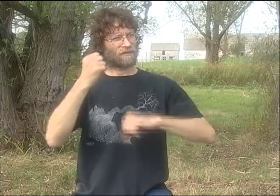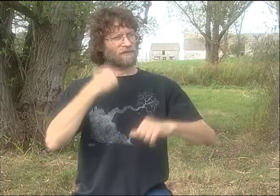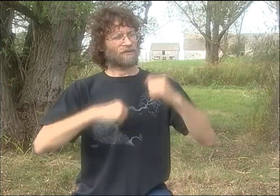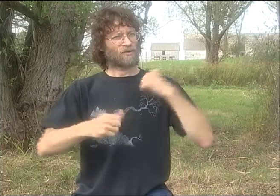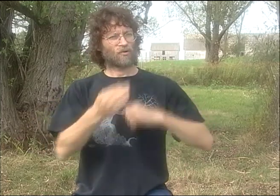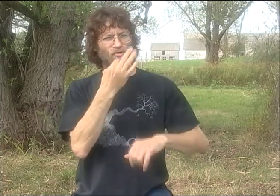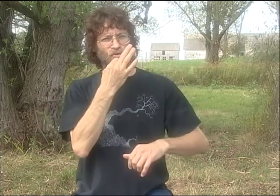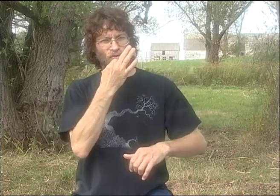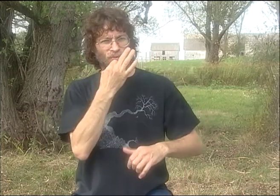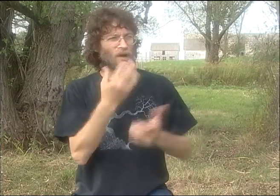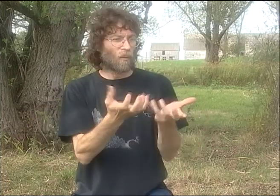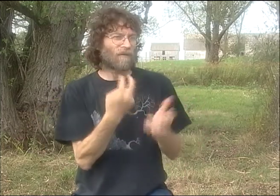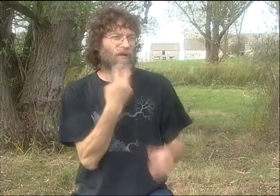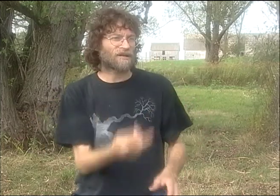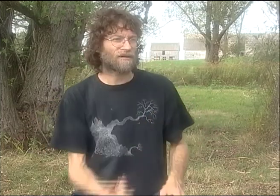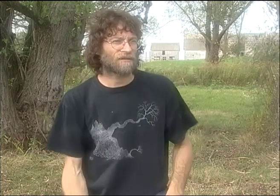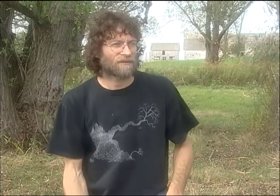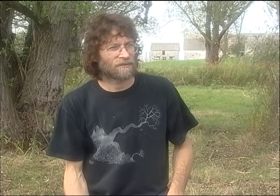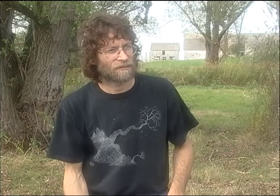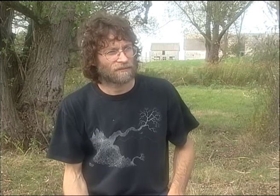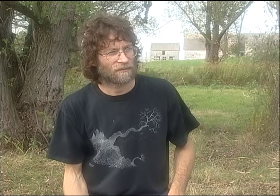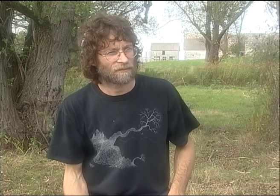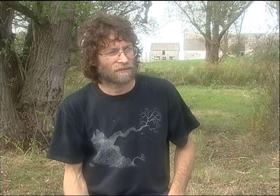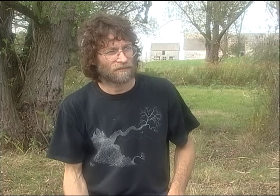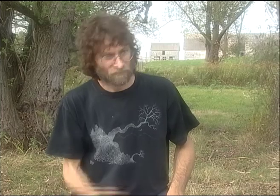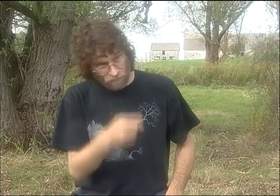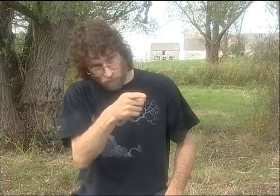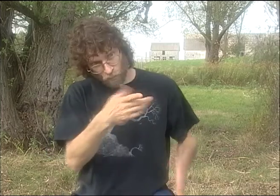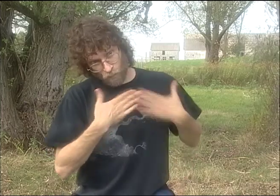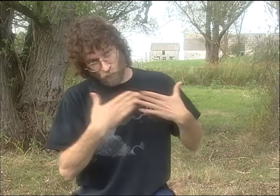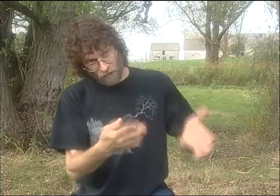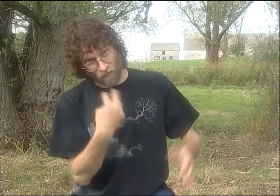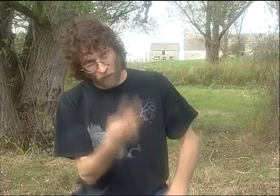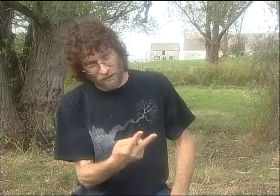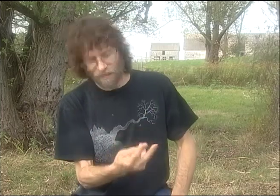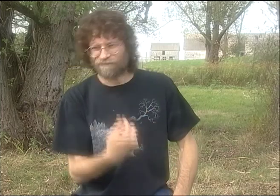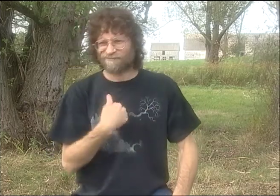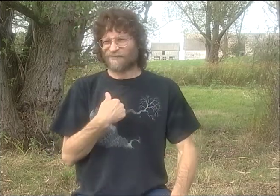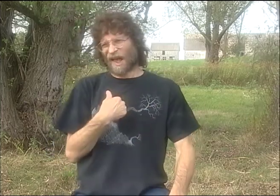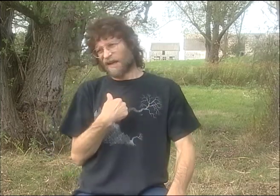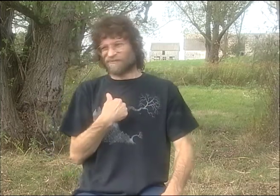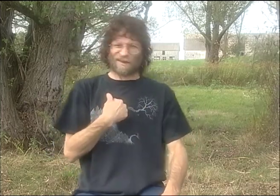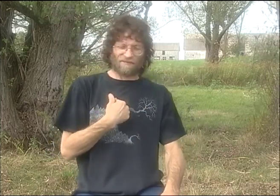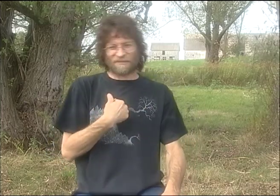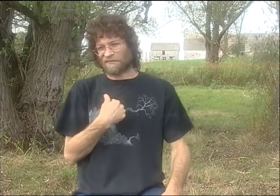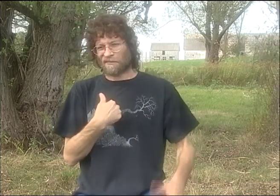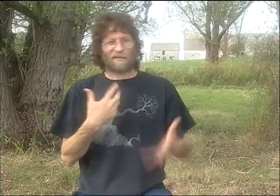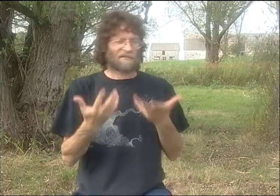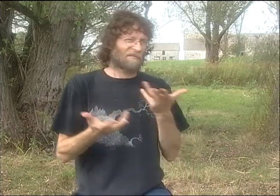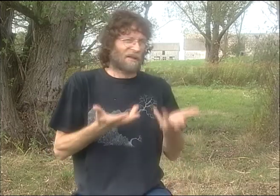"AND HE'S GOING TO BE PERFORMING SOON, "AND I WANT YOU TO VOICE FOR HIM. ARE YOU WILLING TO DO IT?"